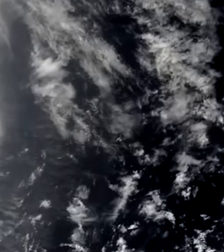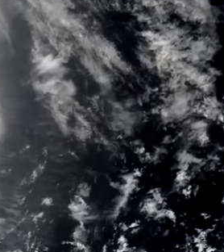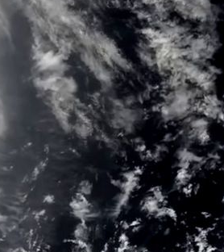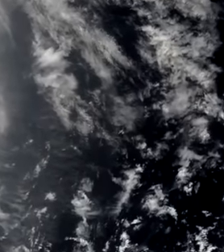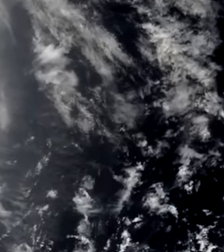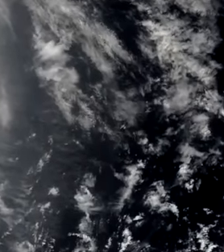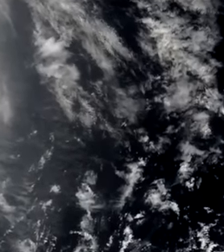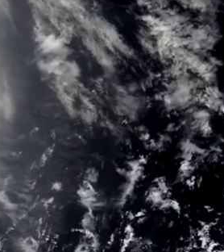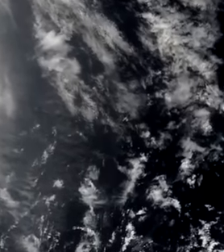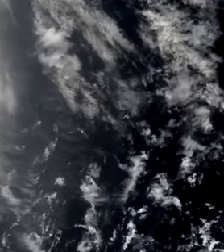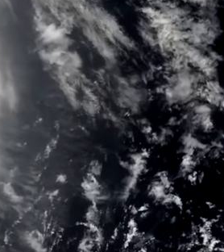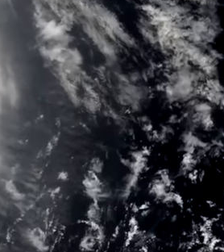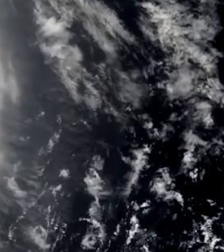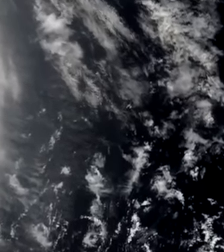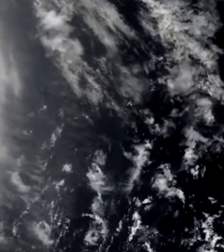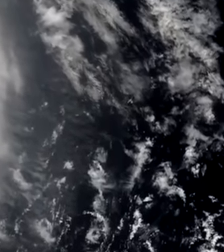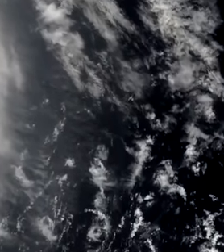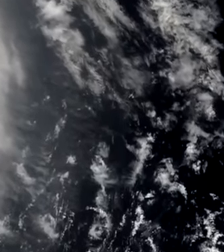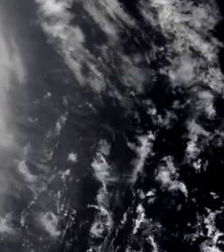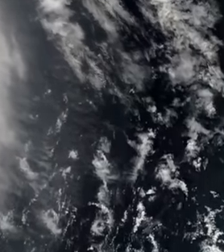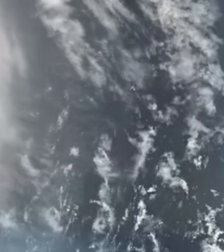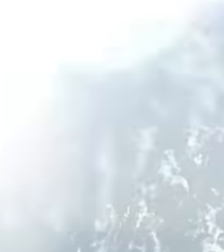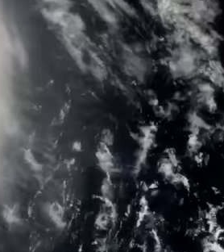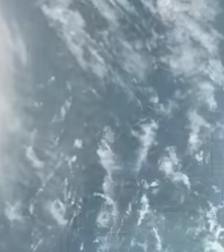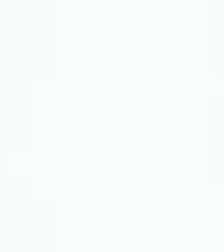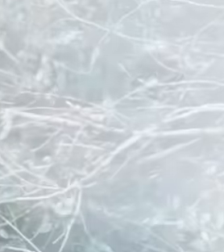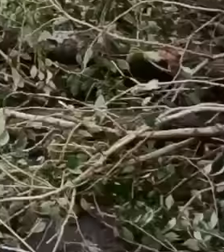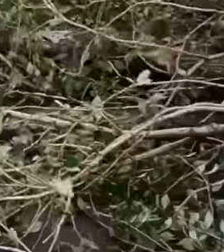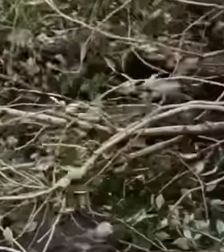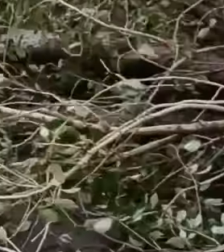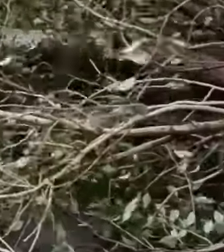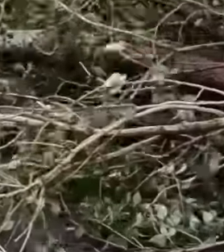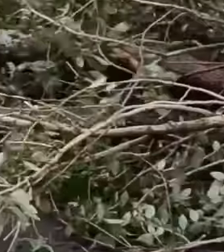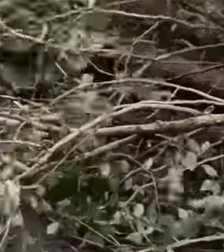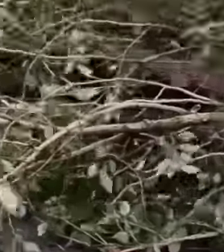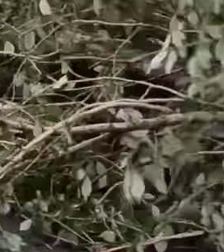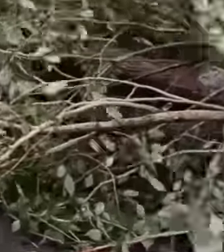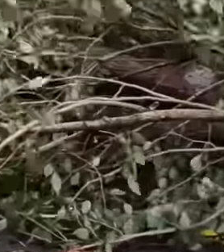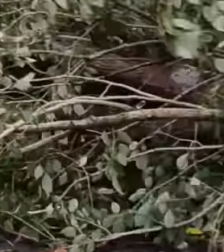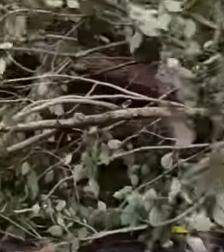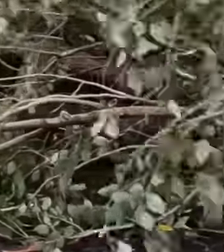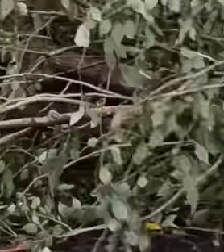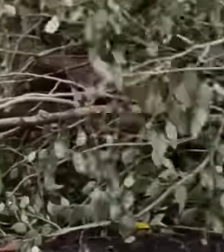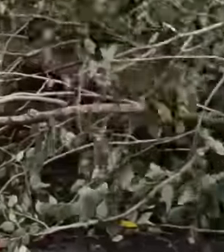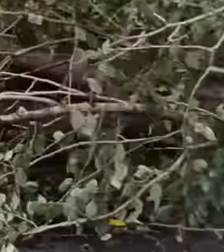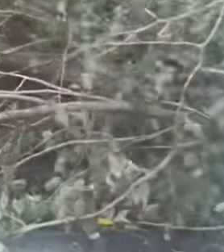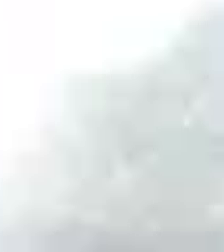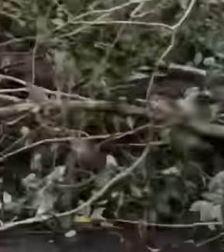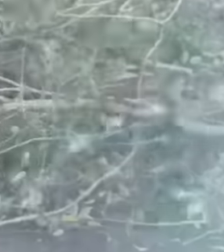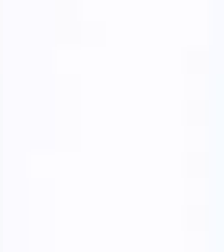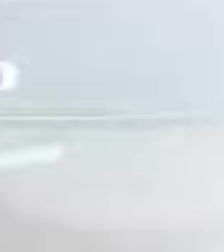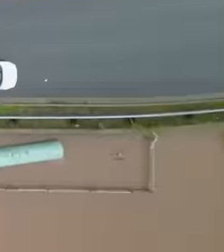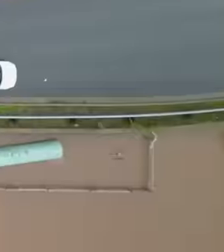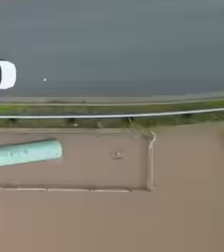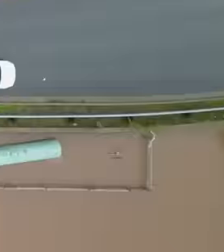days, more than a third of the island has been left without electricity, as reported by the